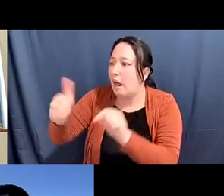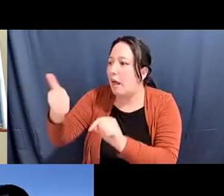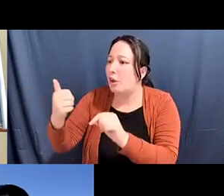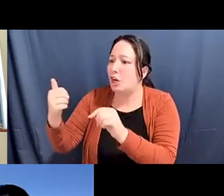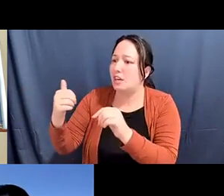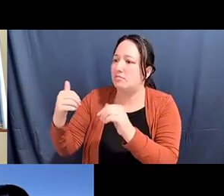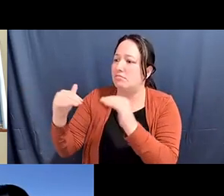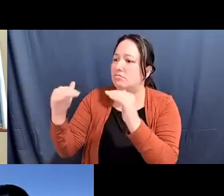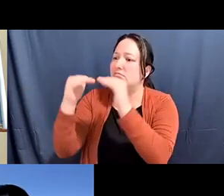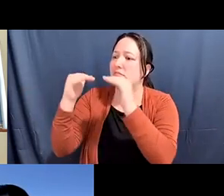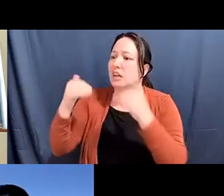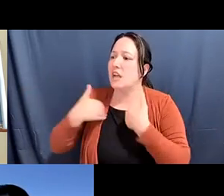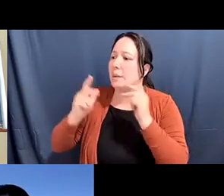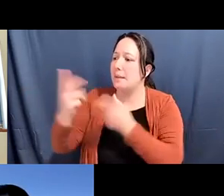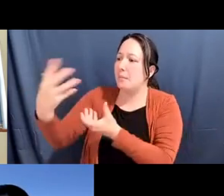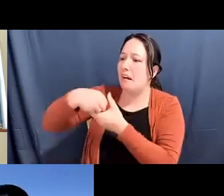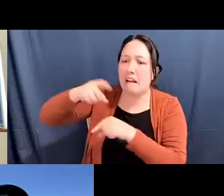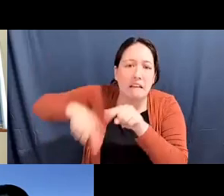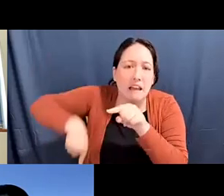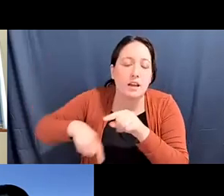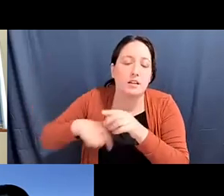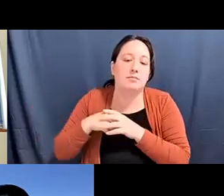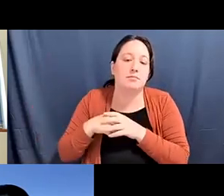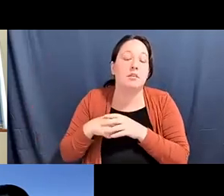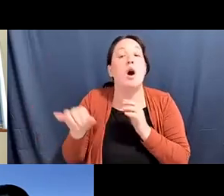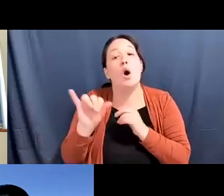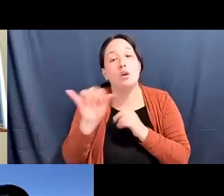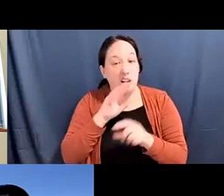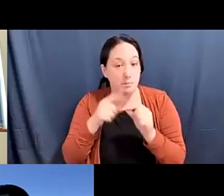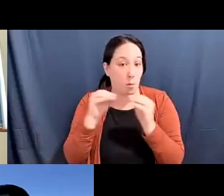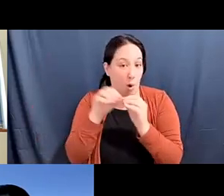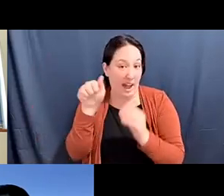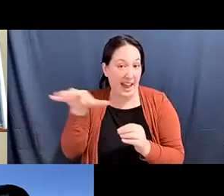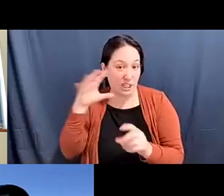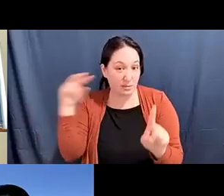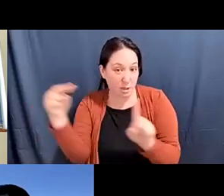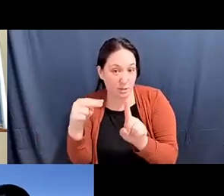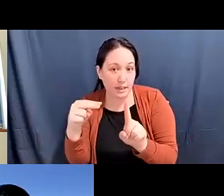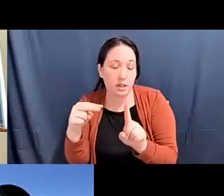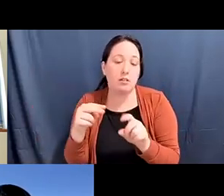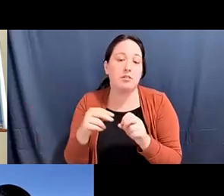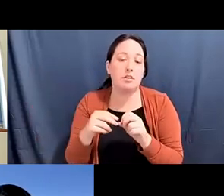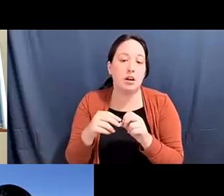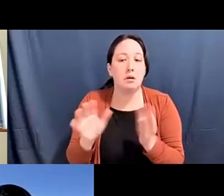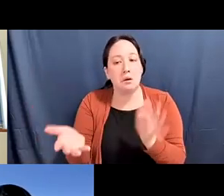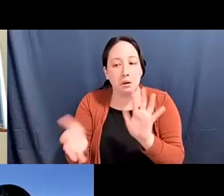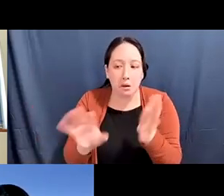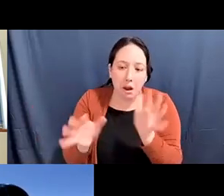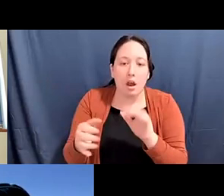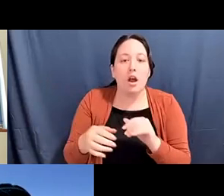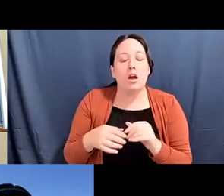pam tau lee: in terms of an Asian perspective on things, well actually I kind of offer it from some of these questions, but like